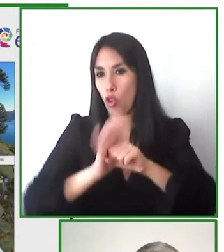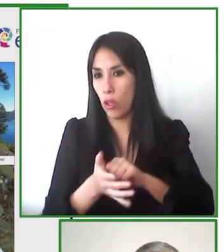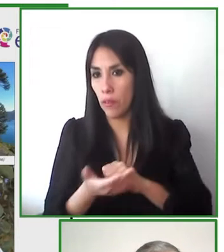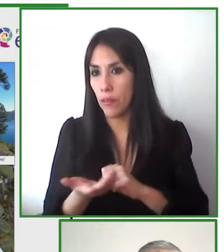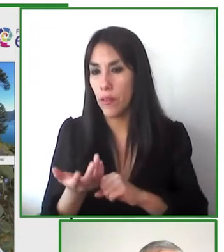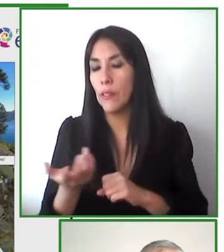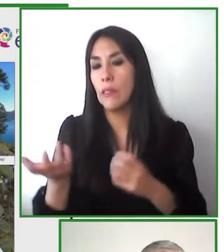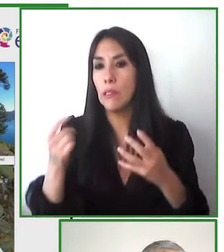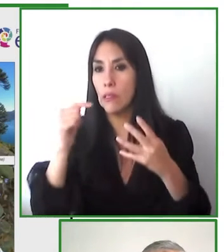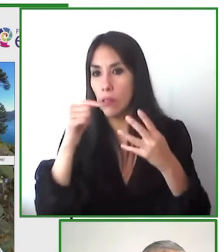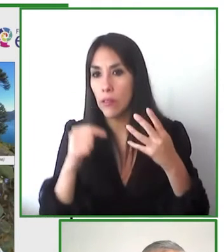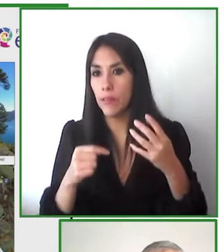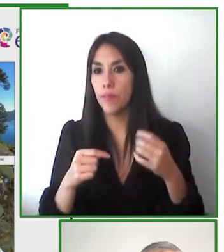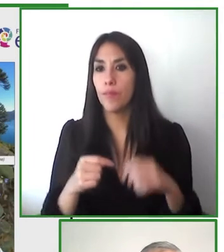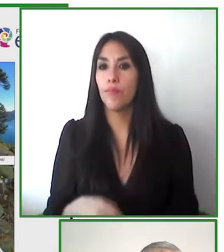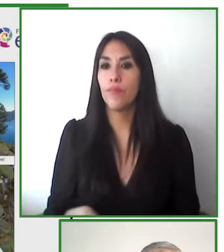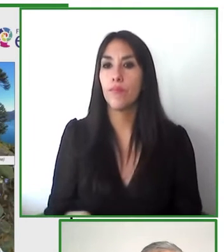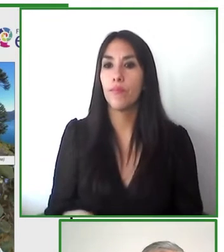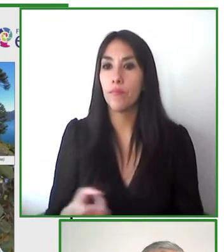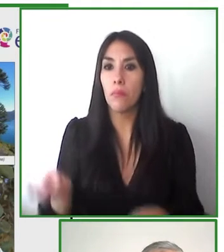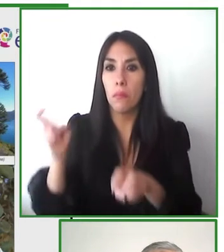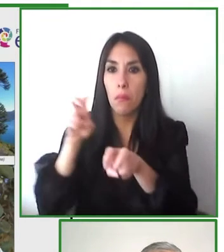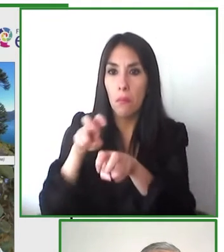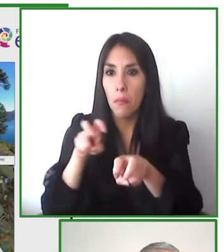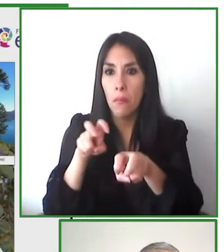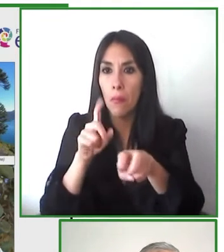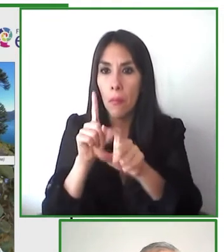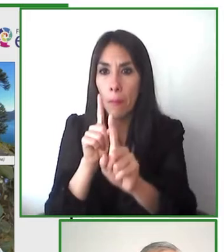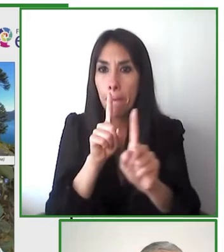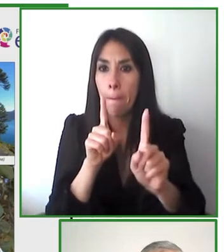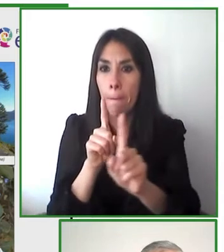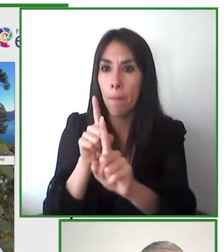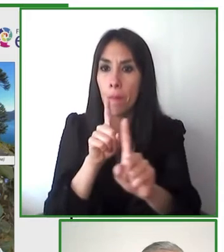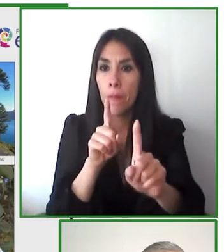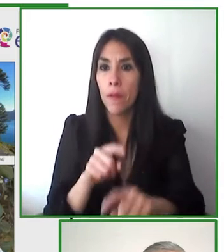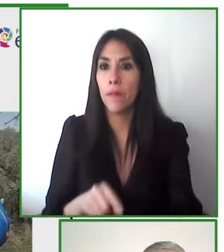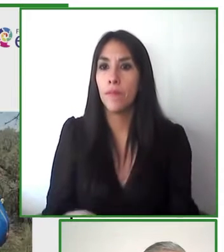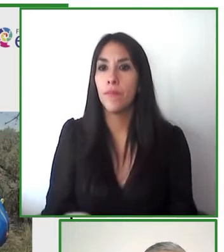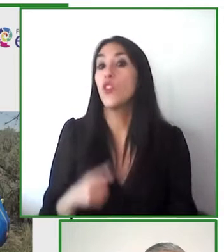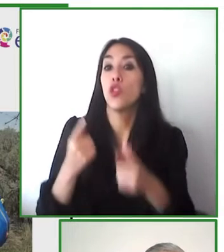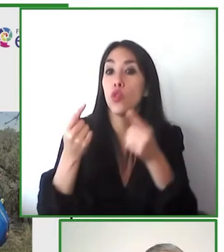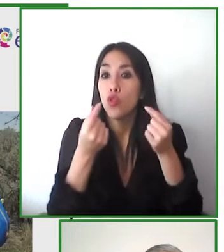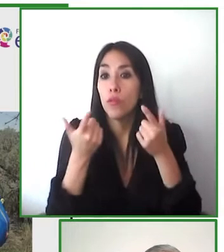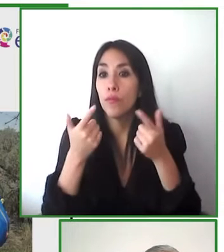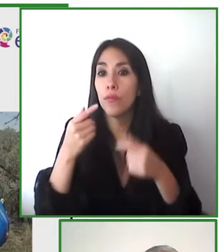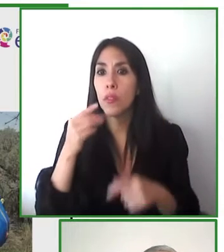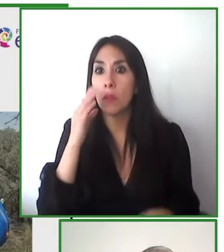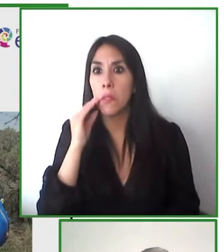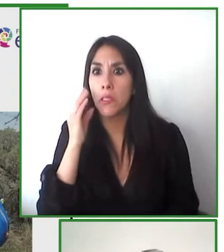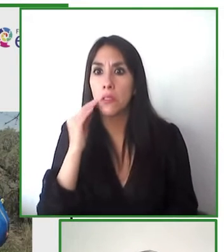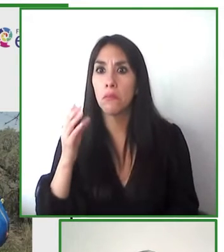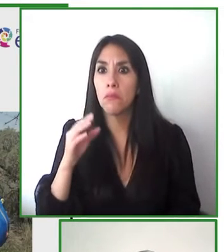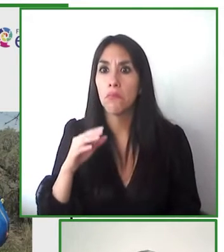analysis and design and adaptation of the excursions and trails that we use in terms